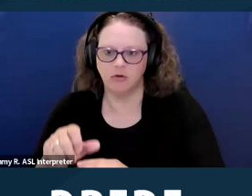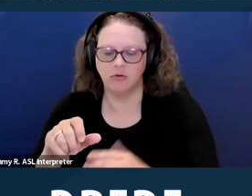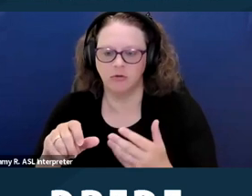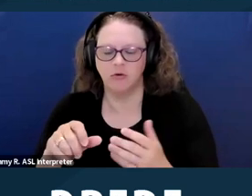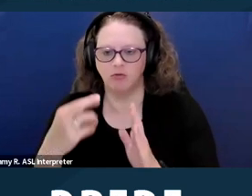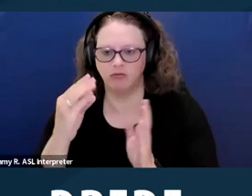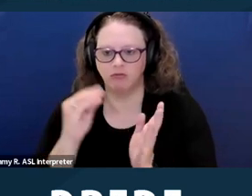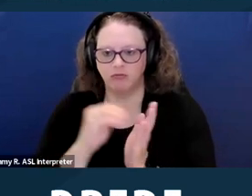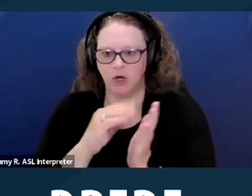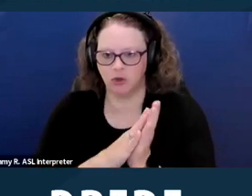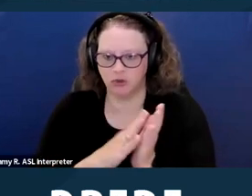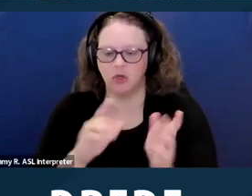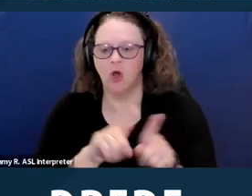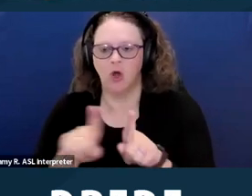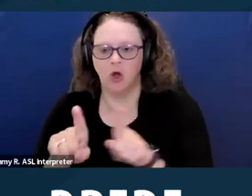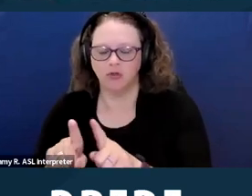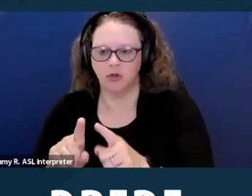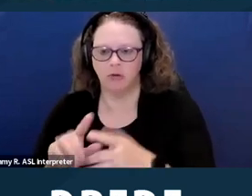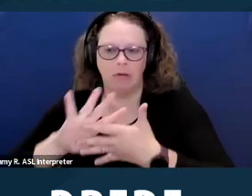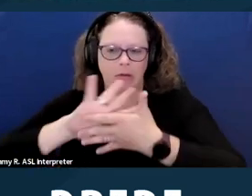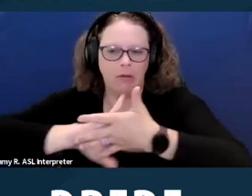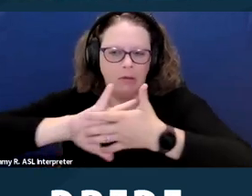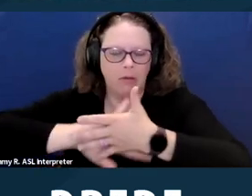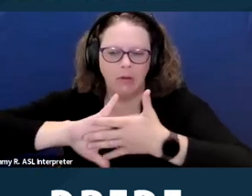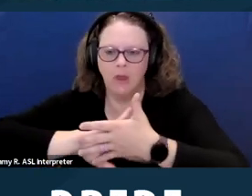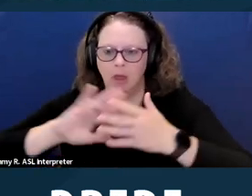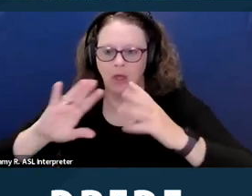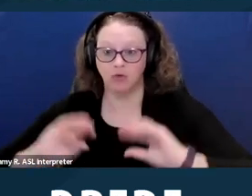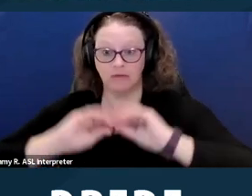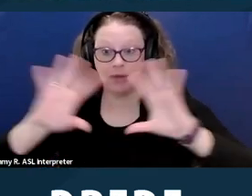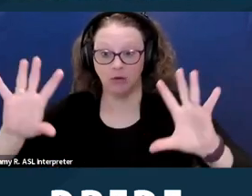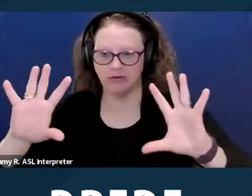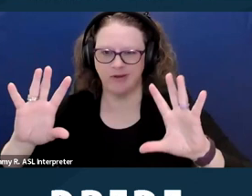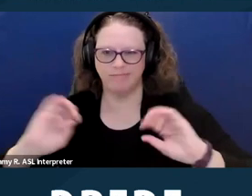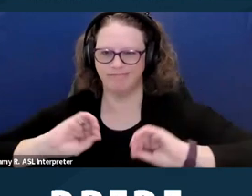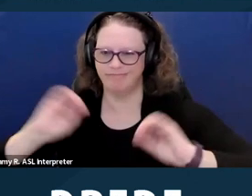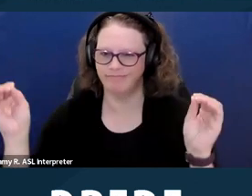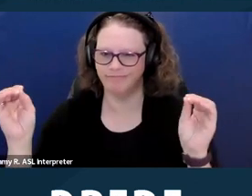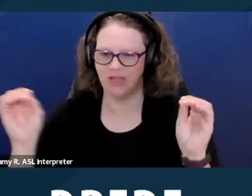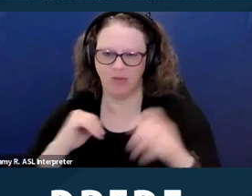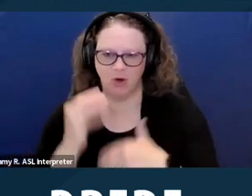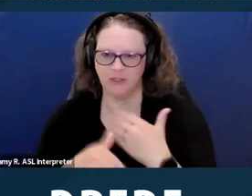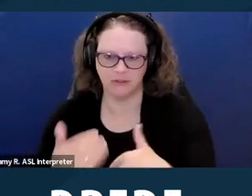And overall lack of transparency of the whole process and denial. And a lot of tenant applicants will say that